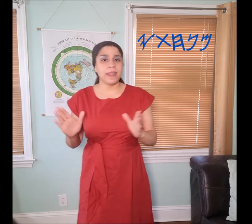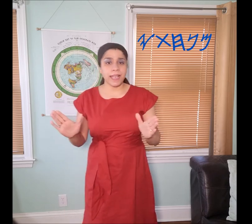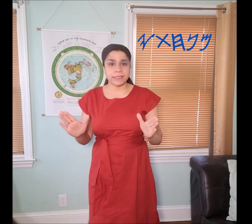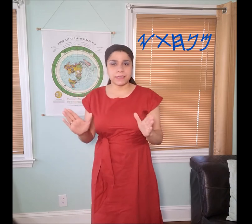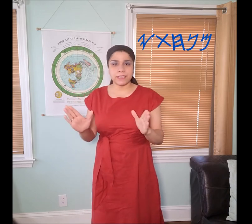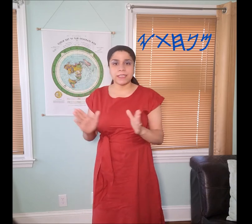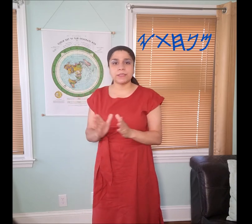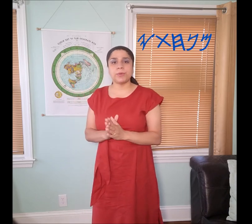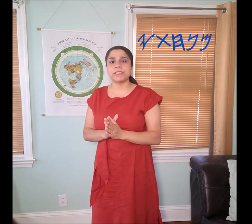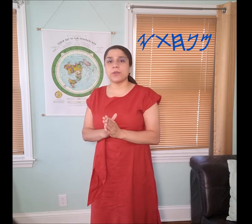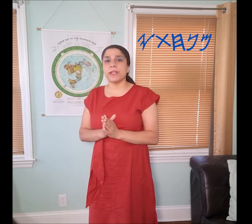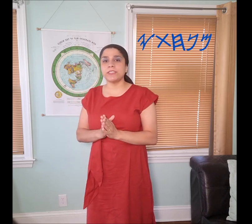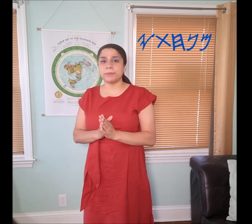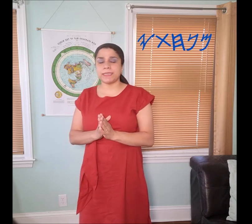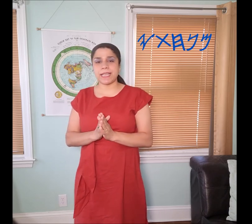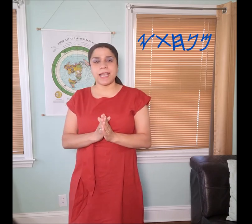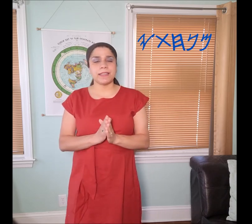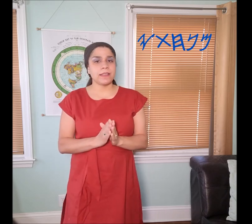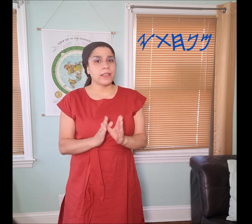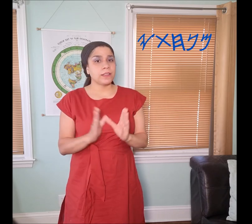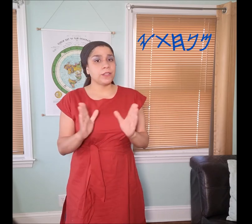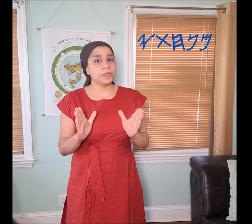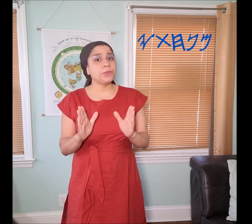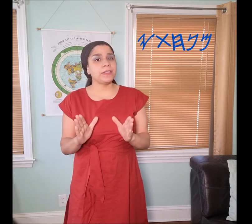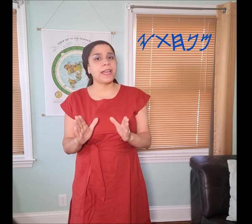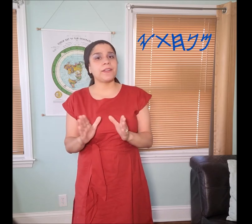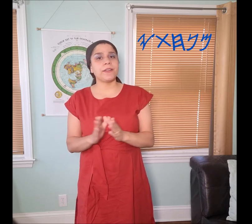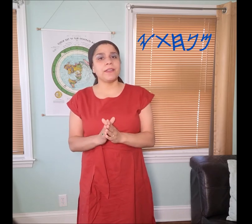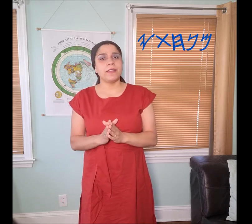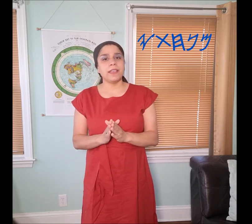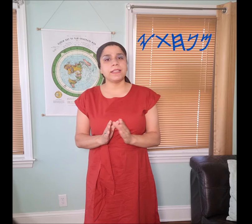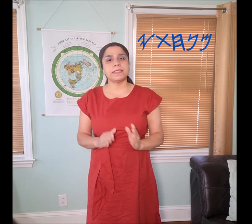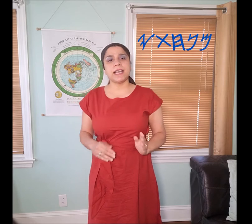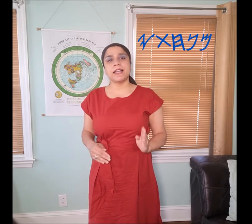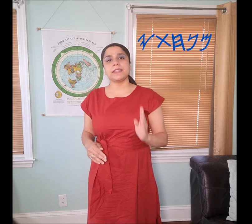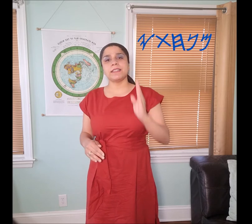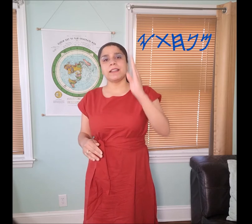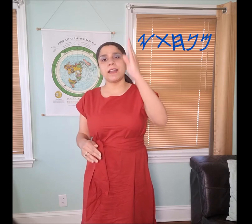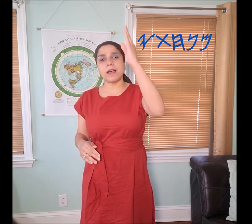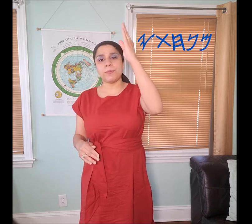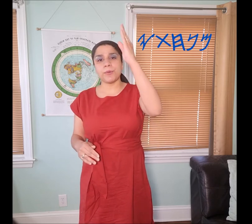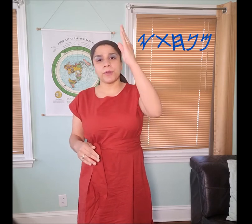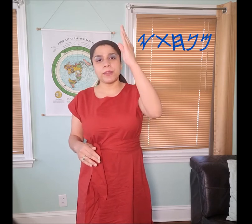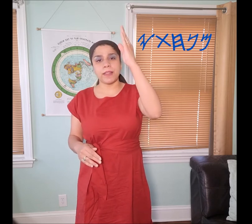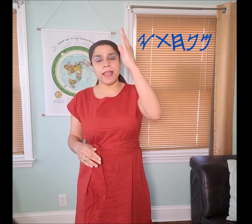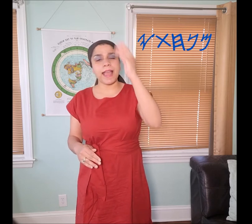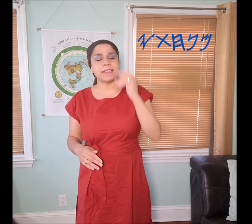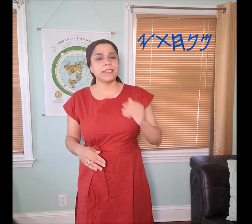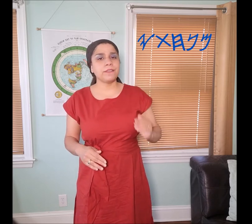Next is what's going to be signed the "nun" symbol is signed upward as if